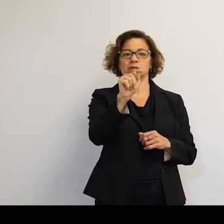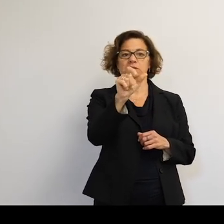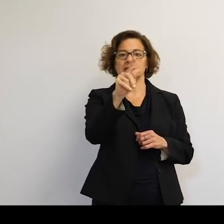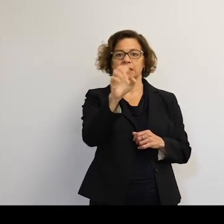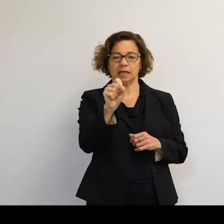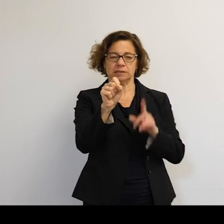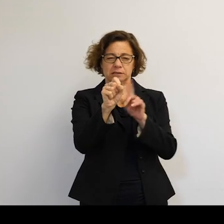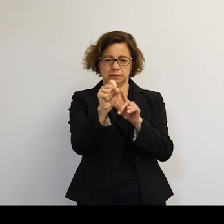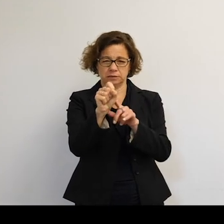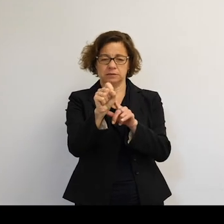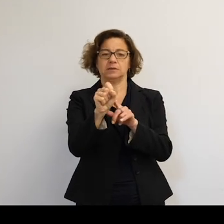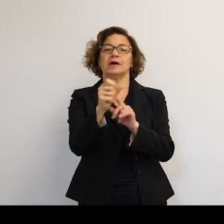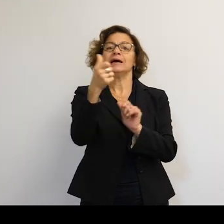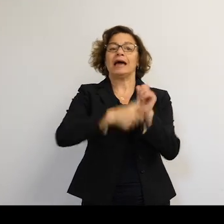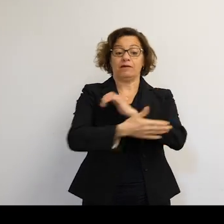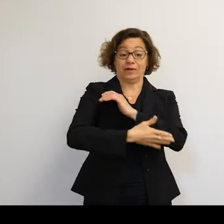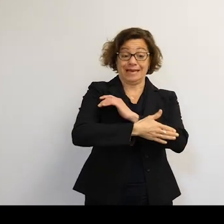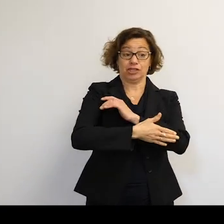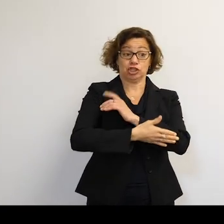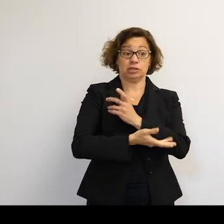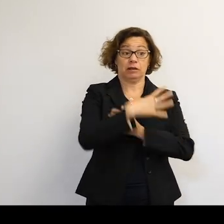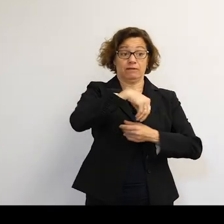But every nation seems to be getting into--